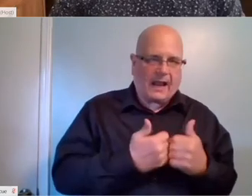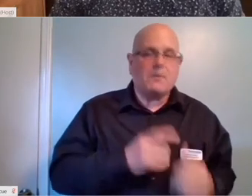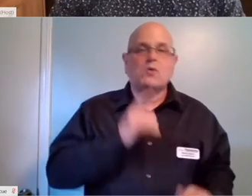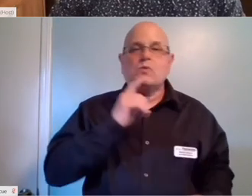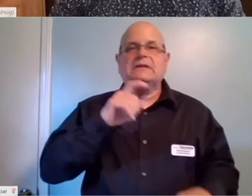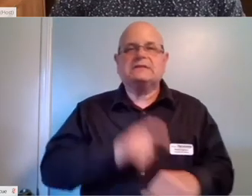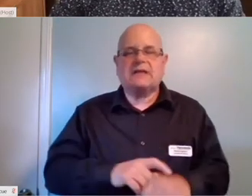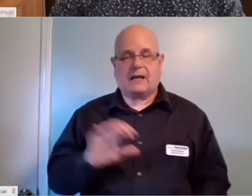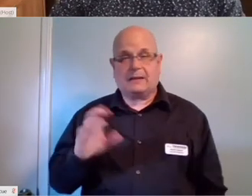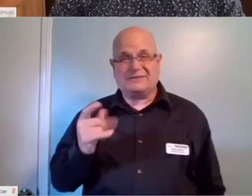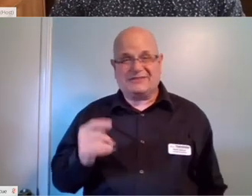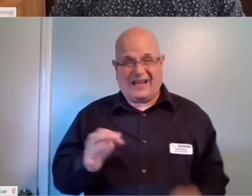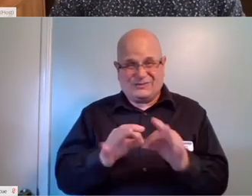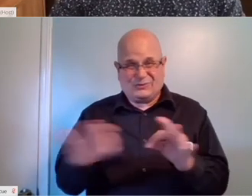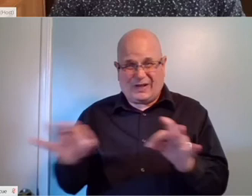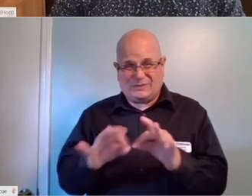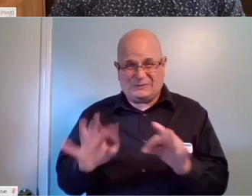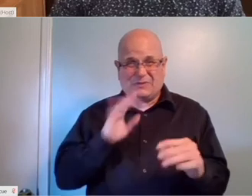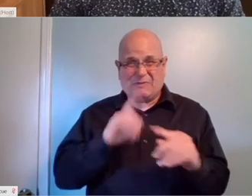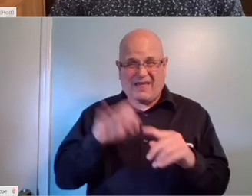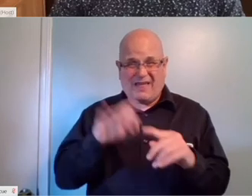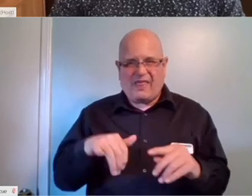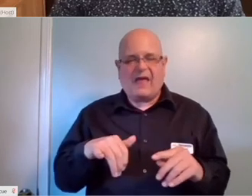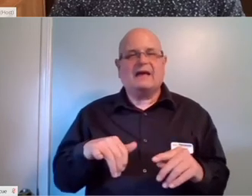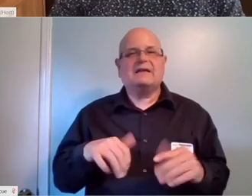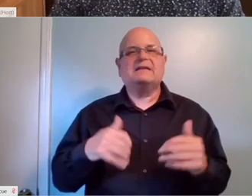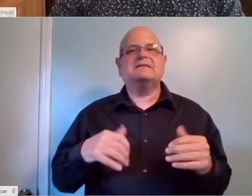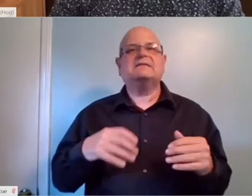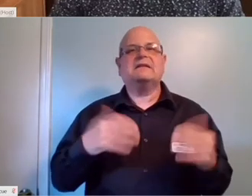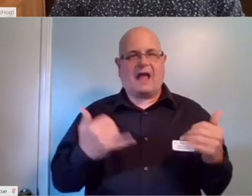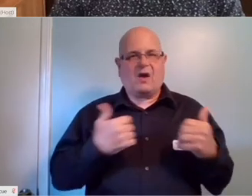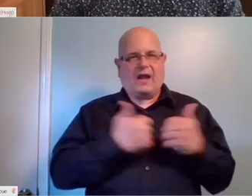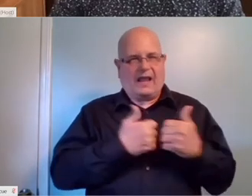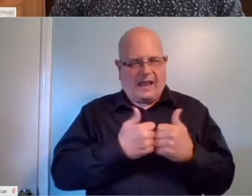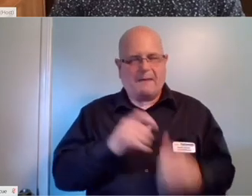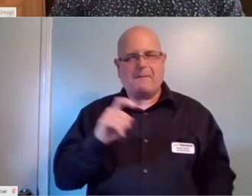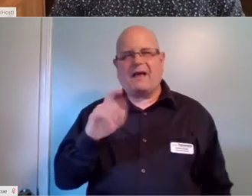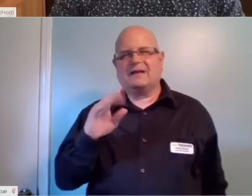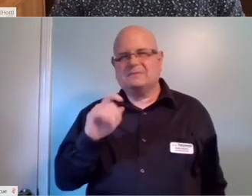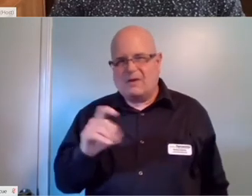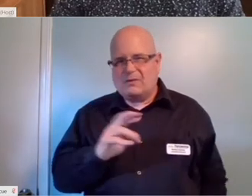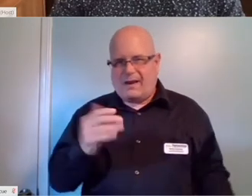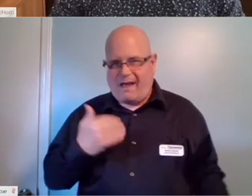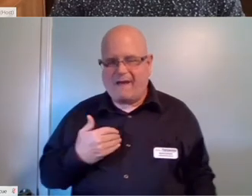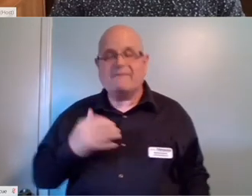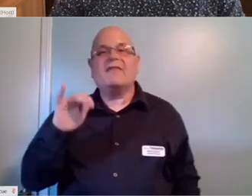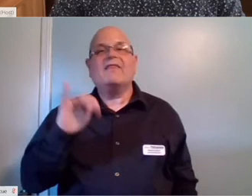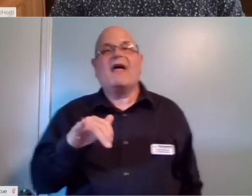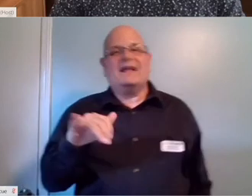that I mentioned that's in game for a couple of games on Xbox one right now, that same